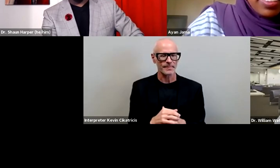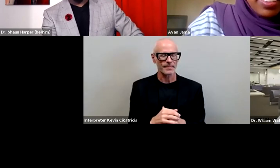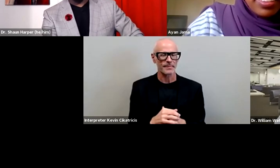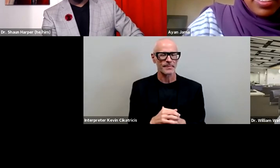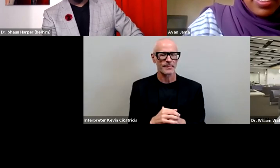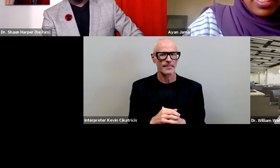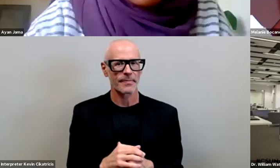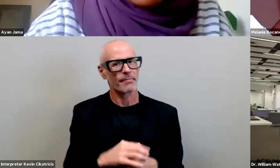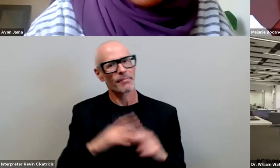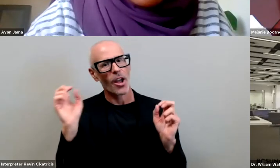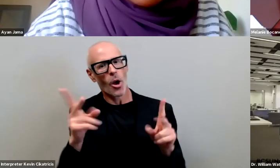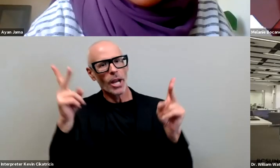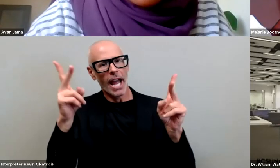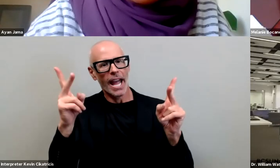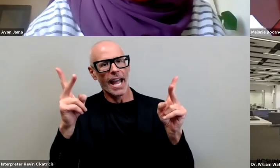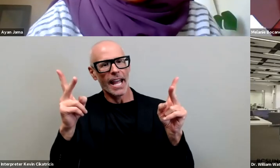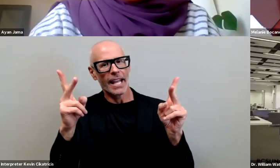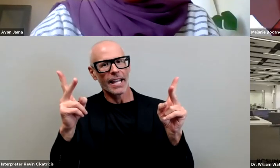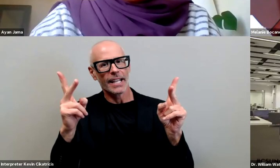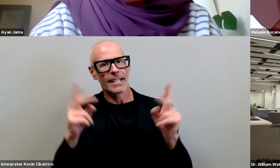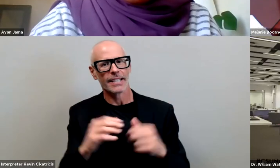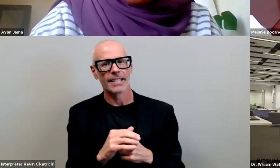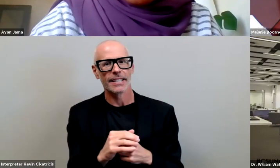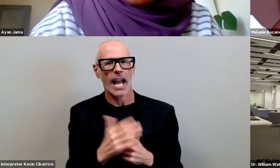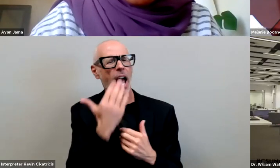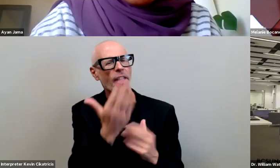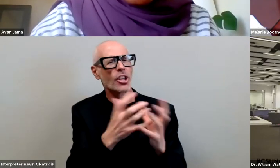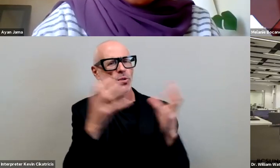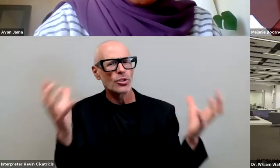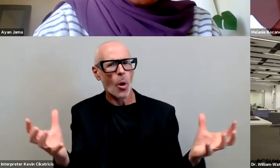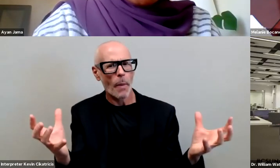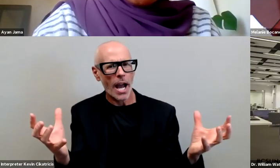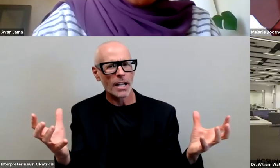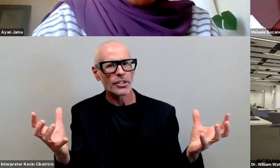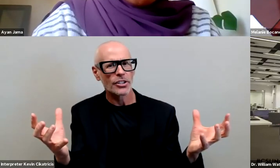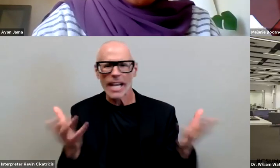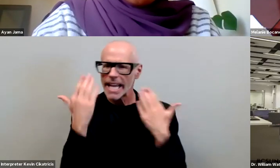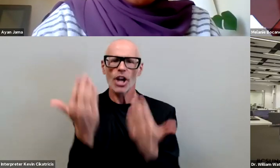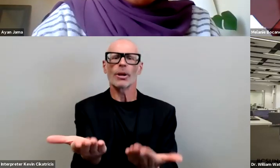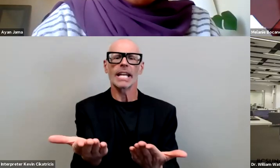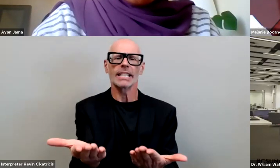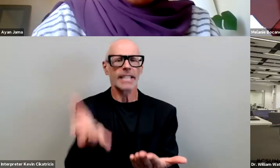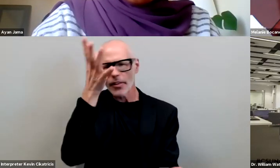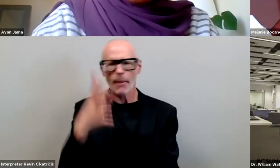okay great okay thank you so much here here he is the man the myth the legend